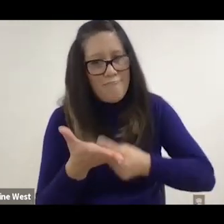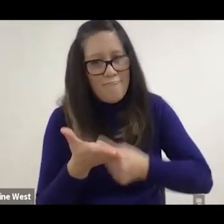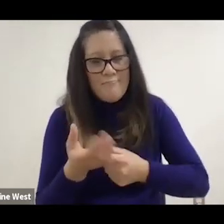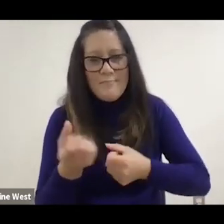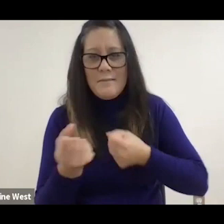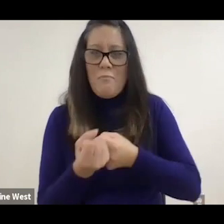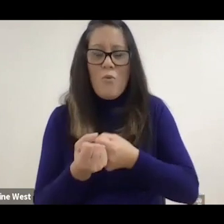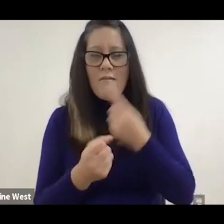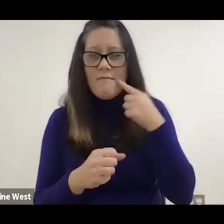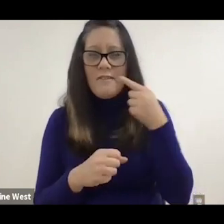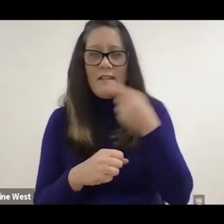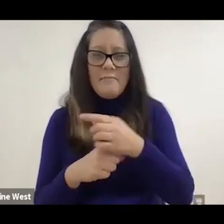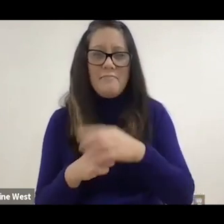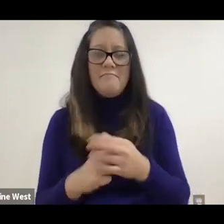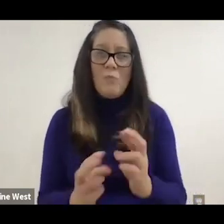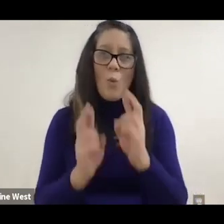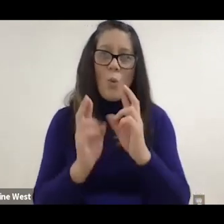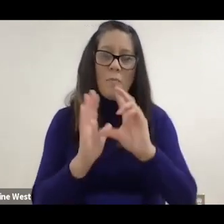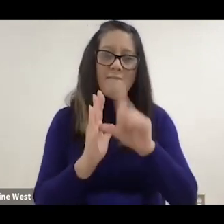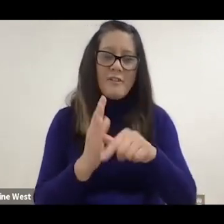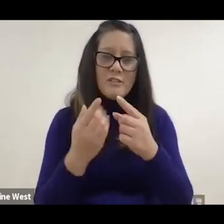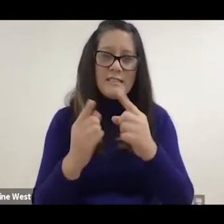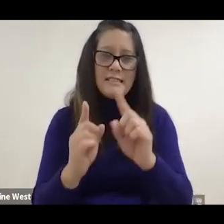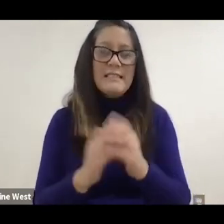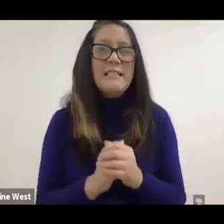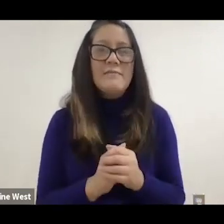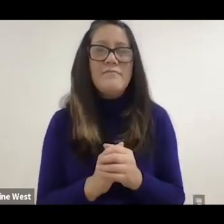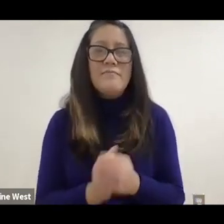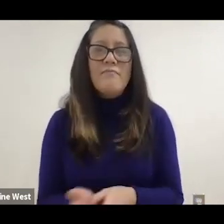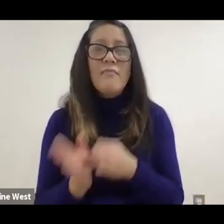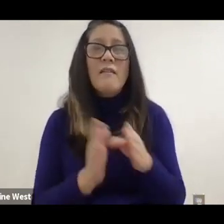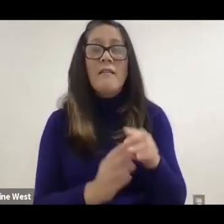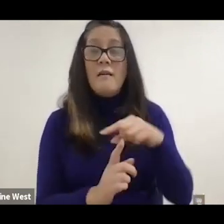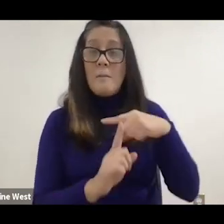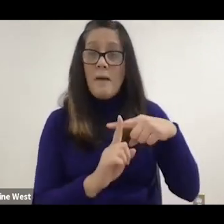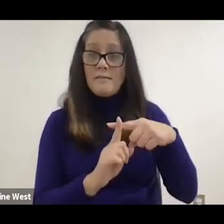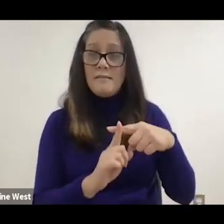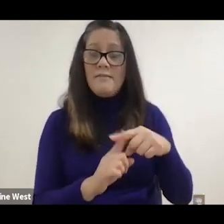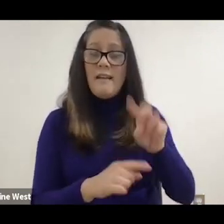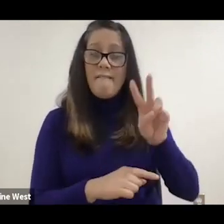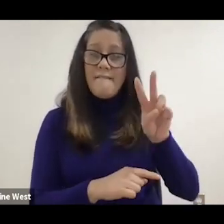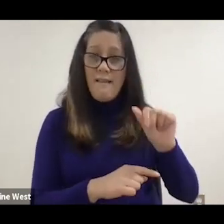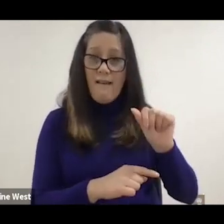so hopefully we'll eventually succeed. On the positive note that the VA does cover this technology,